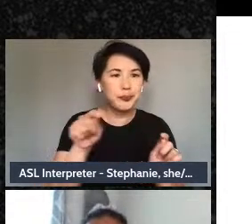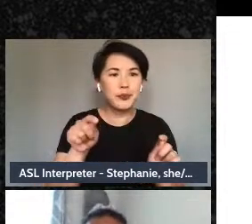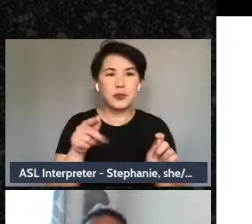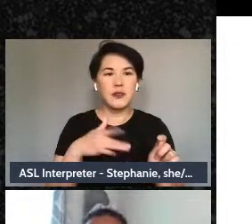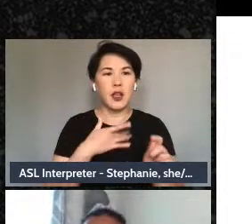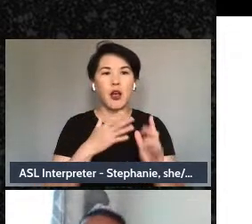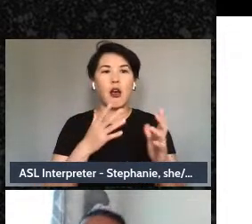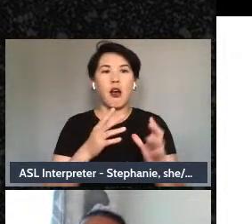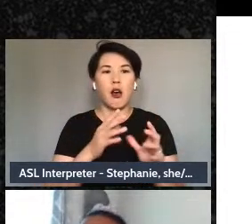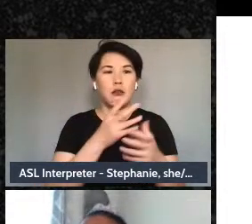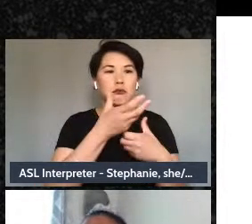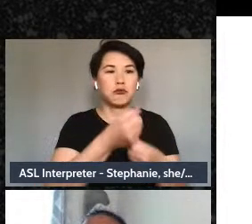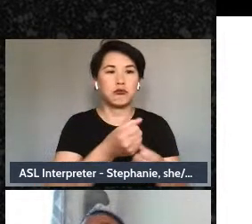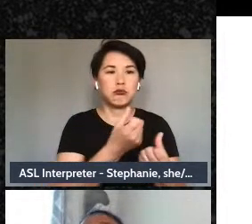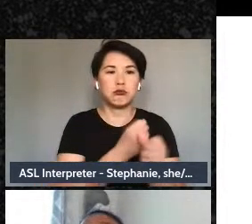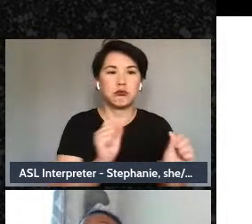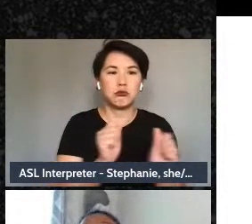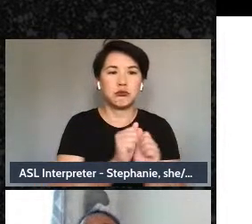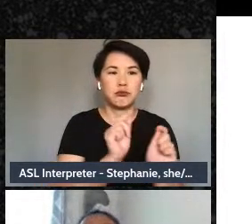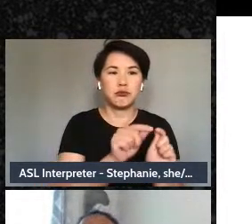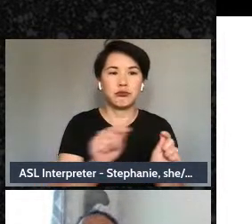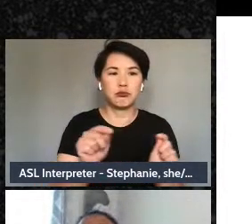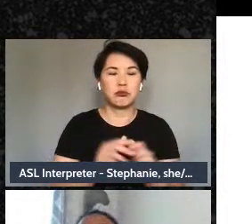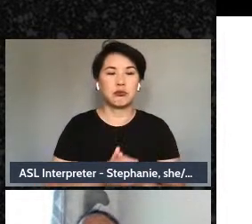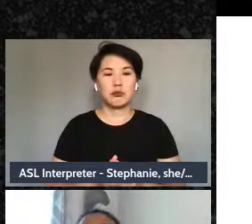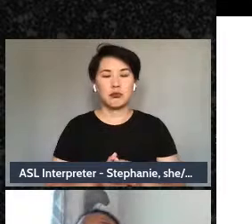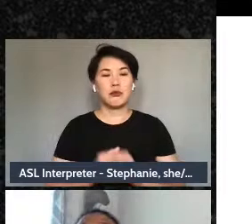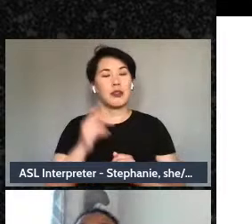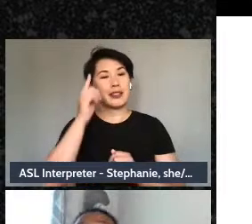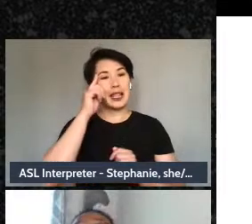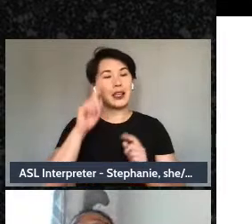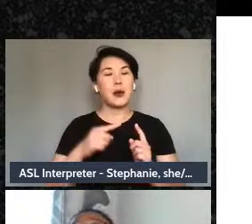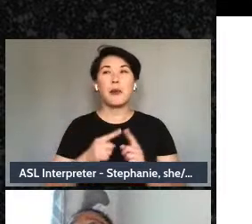So when we are thinking about where we are going but also what we are doing and what we